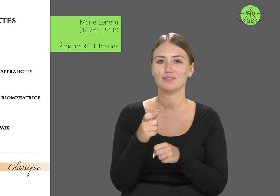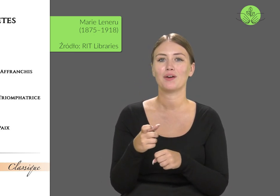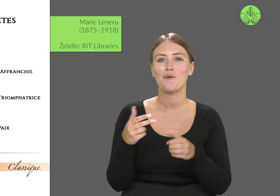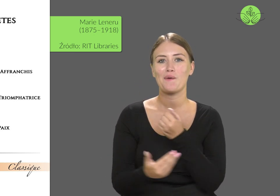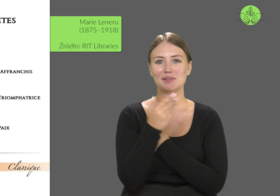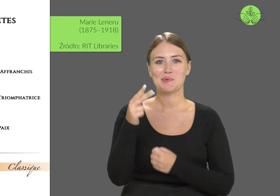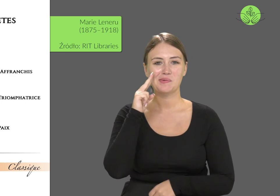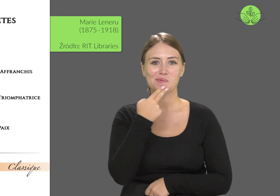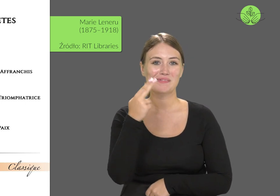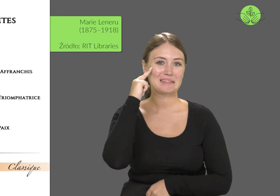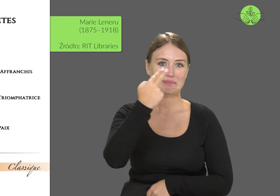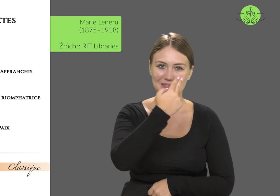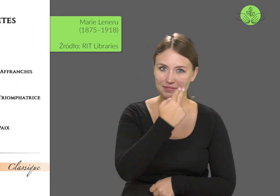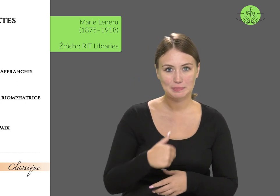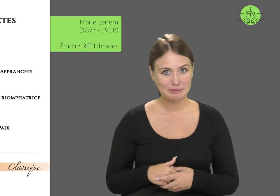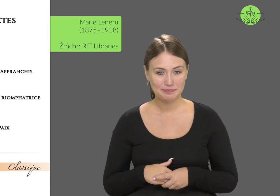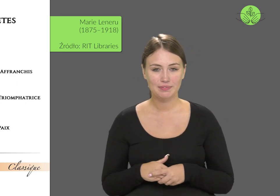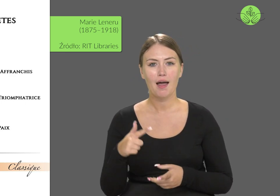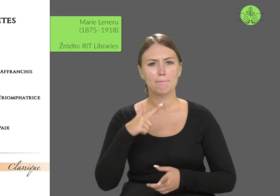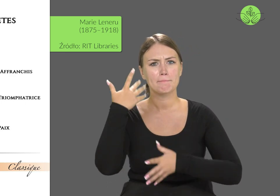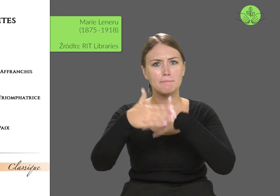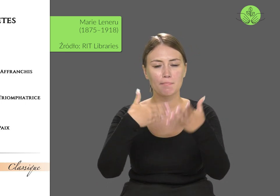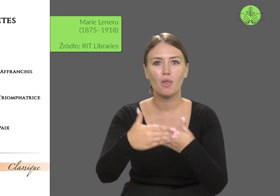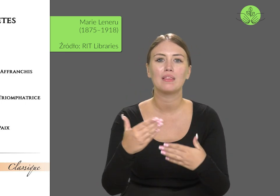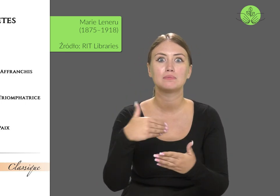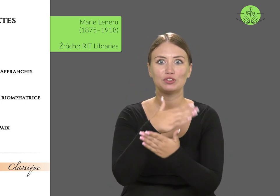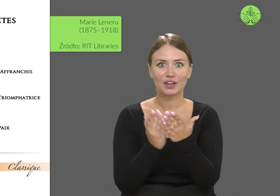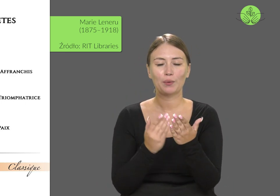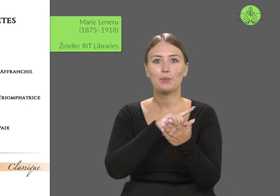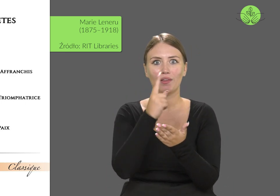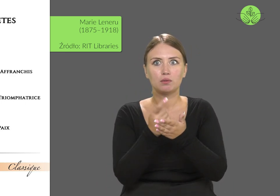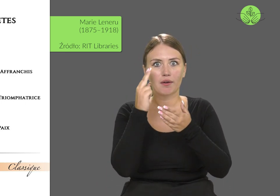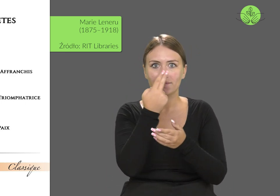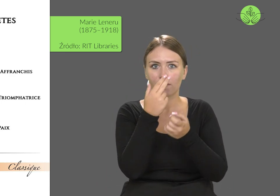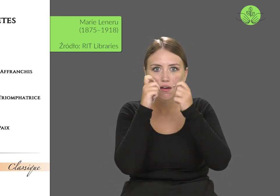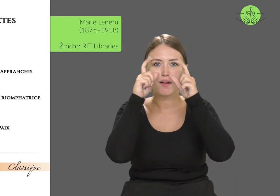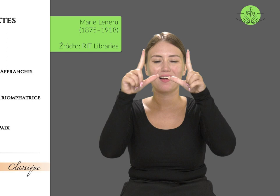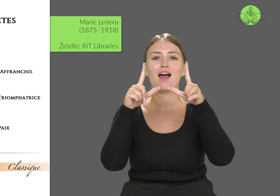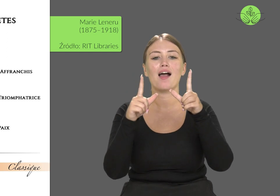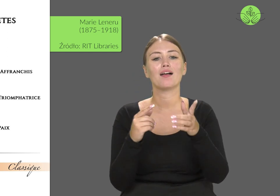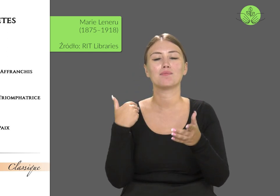she became deaf-blind, but later partially regained her sight